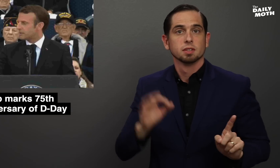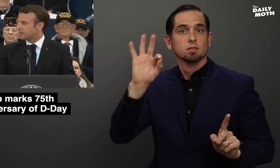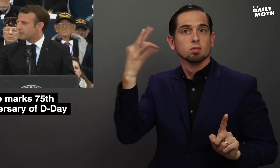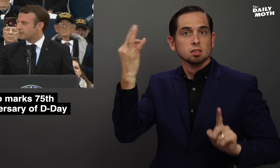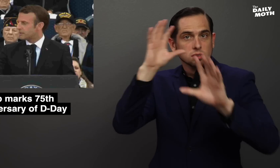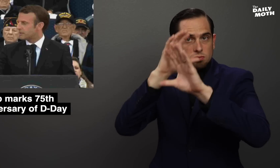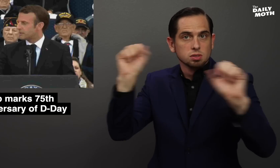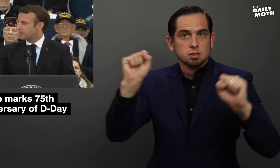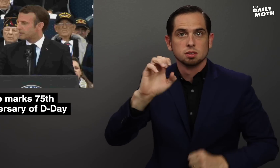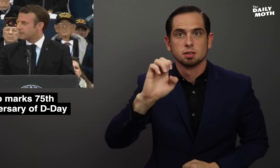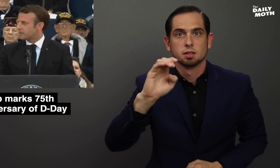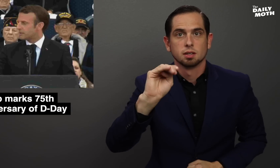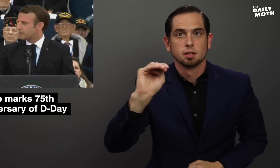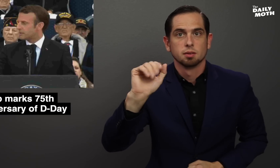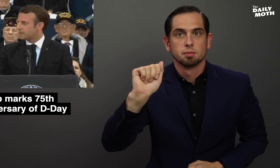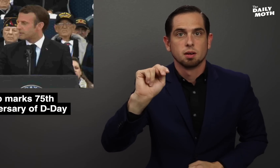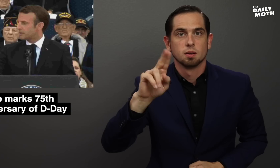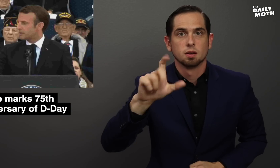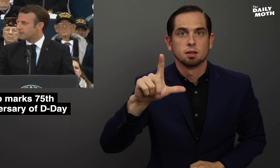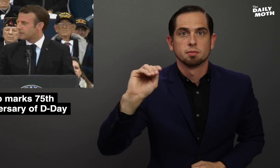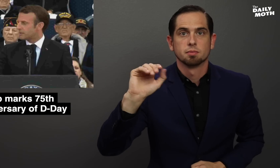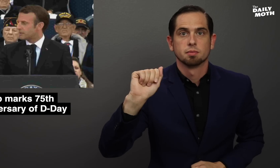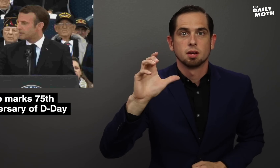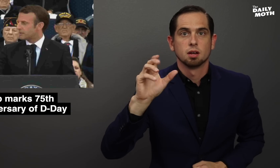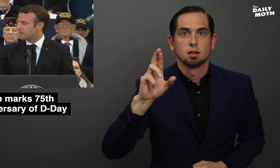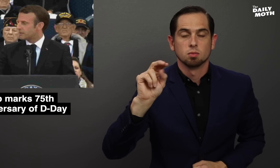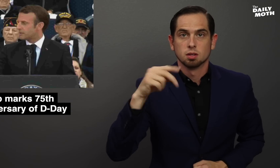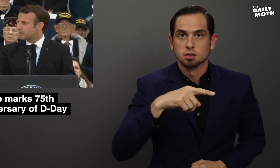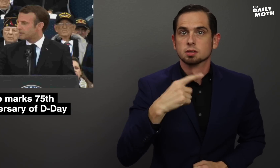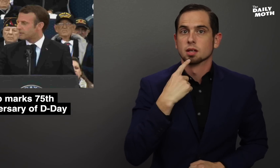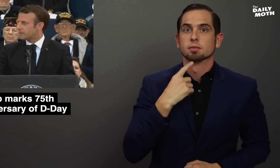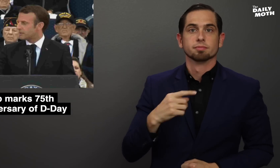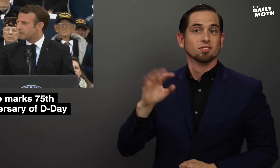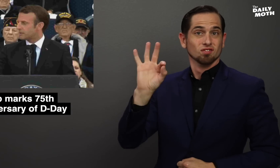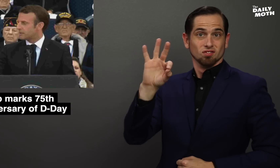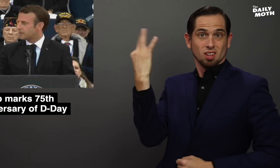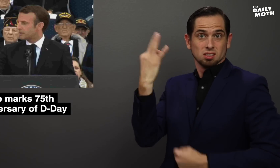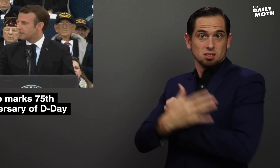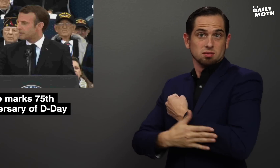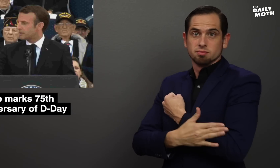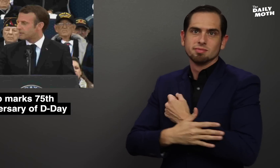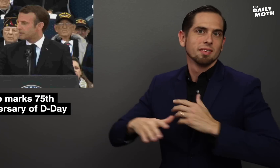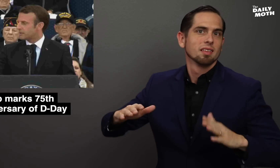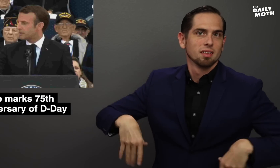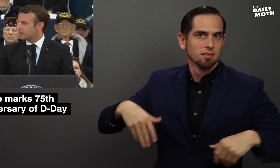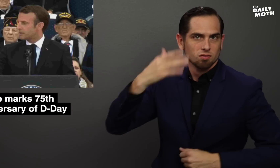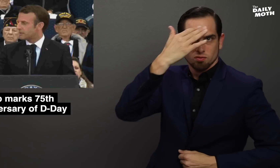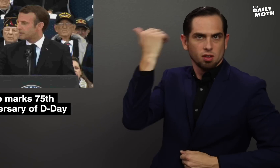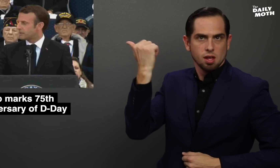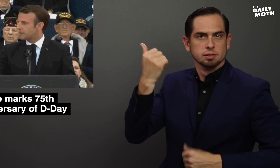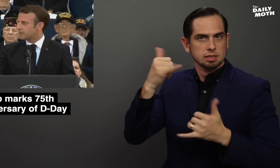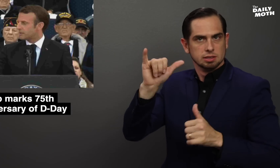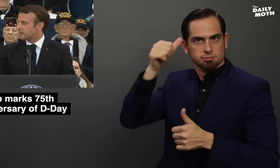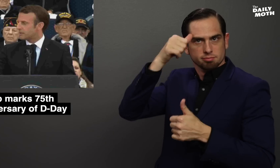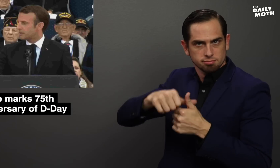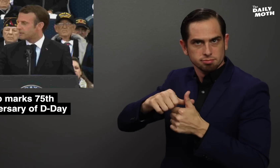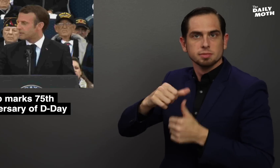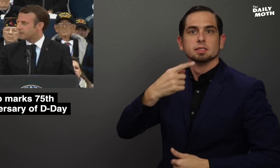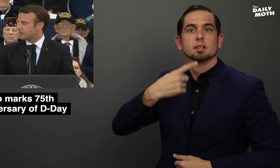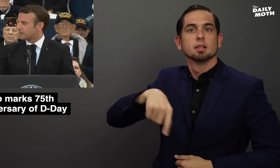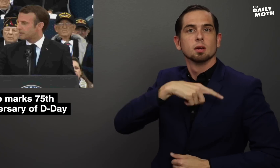French President Emmanuel Macron said France has not forgotten